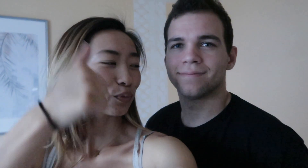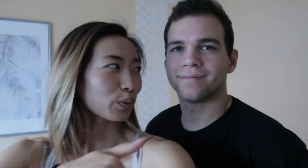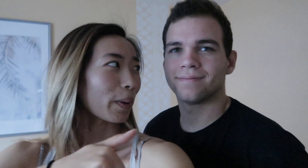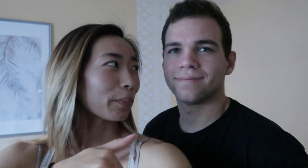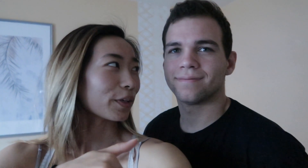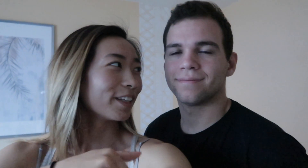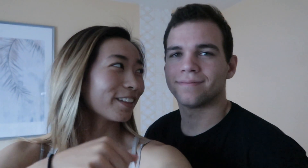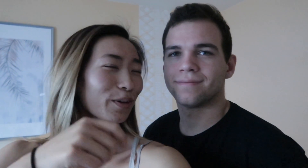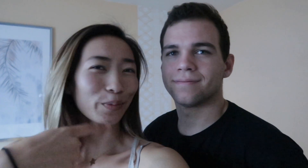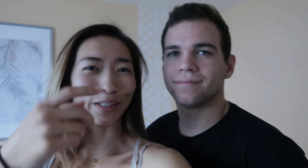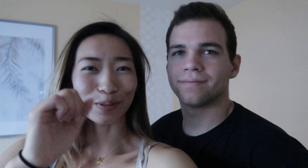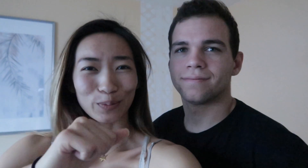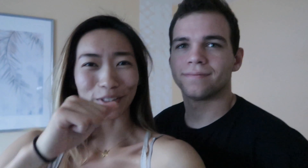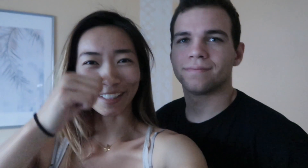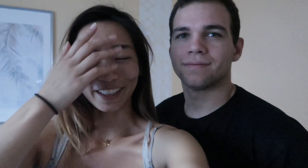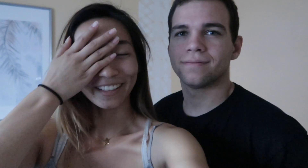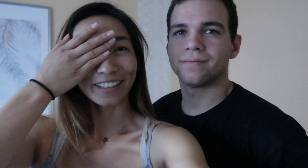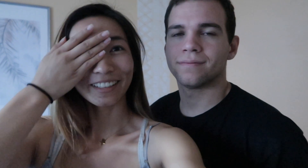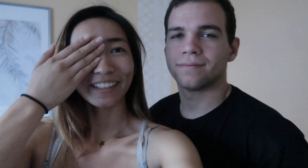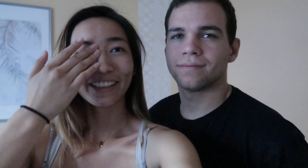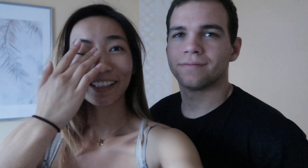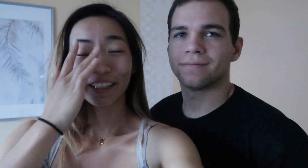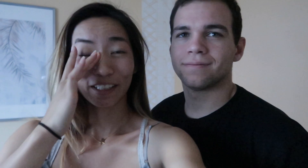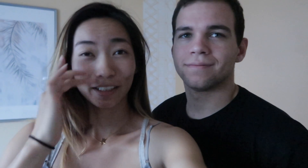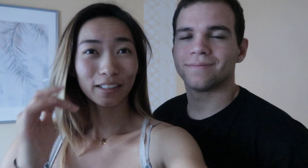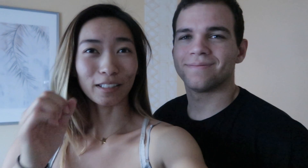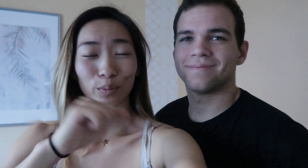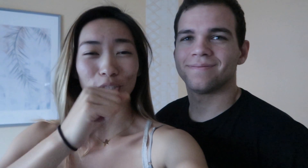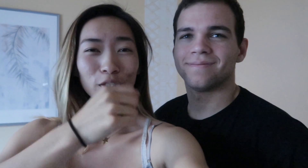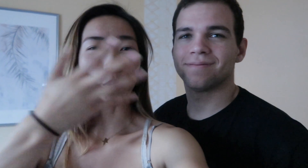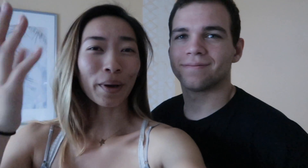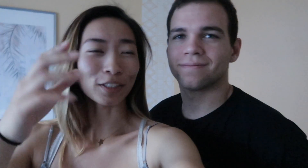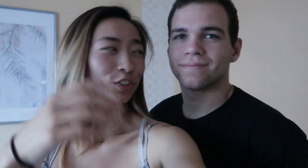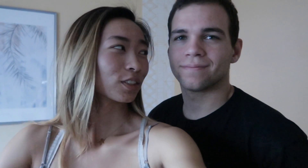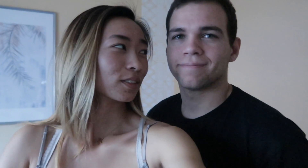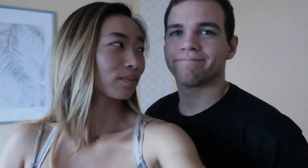remember when he was working. He works so much